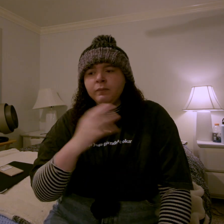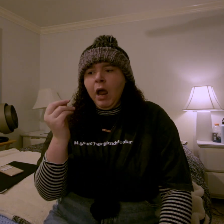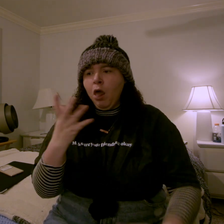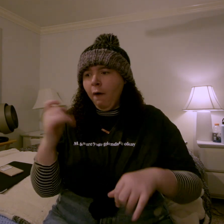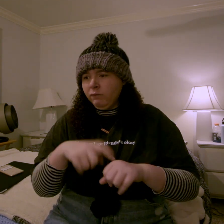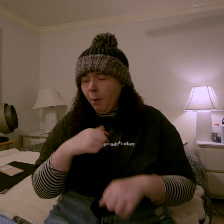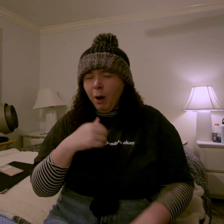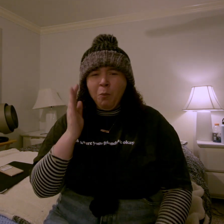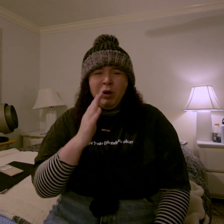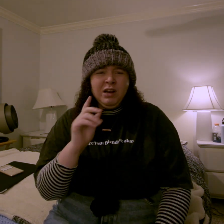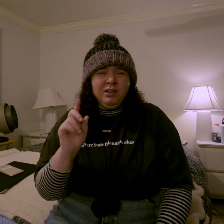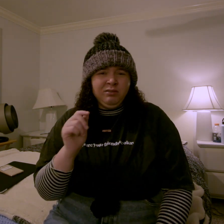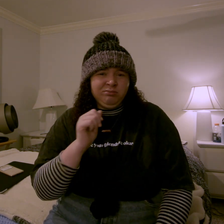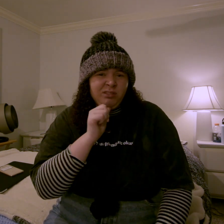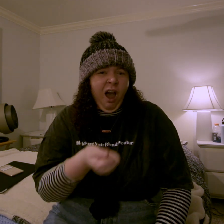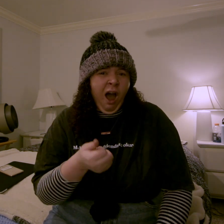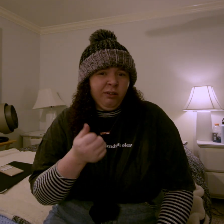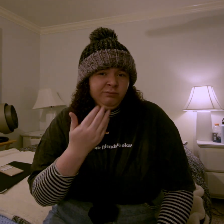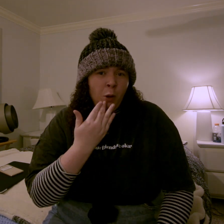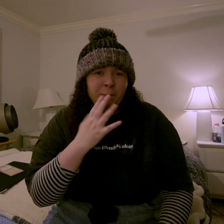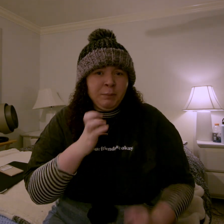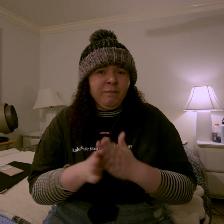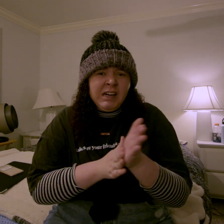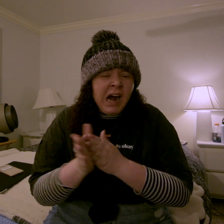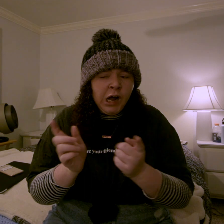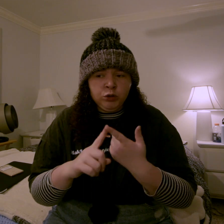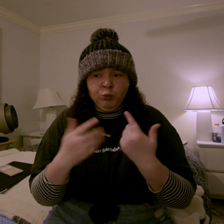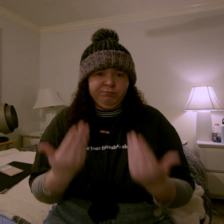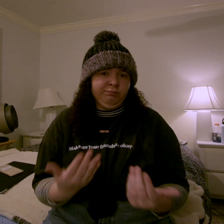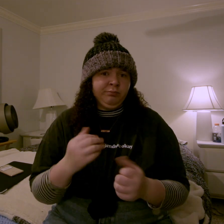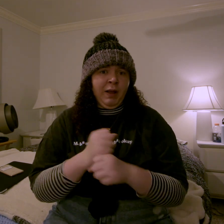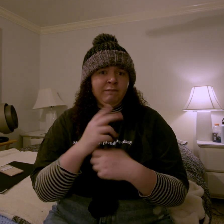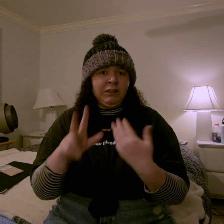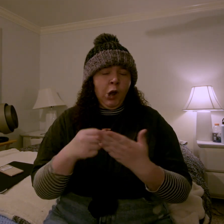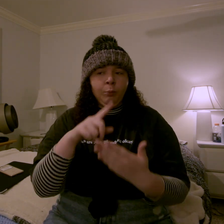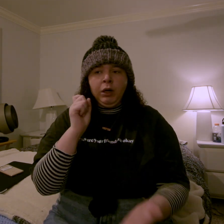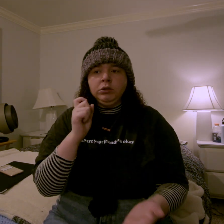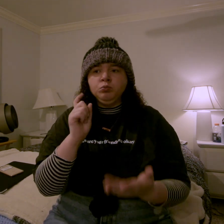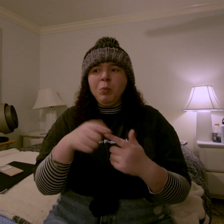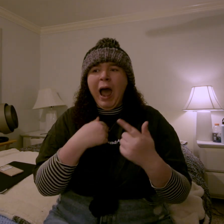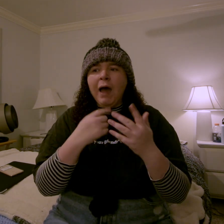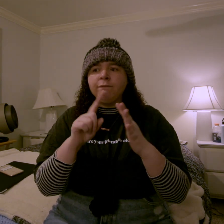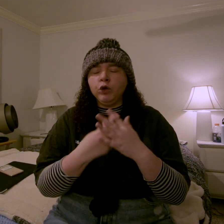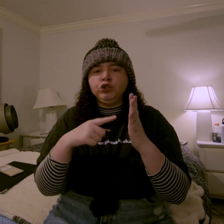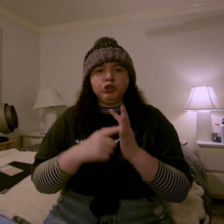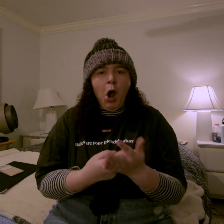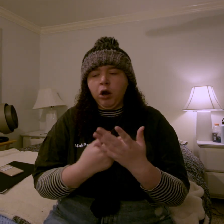other times, i'd not be motivated to make videos because when i first start